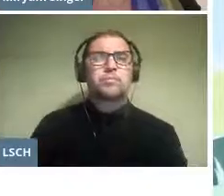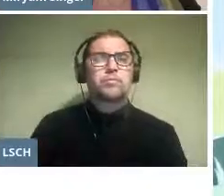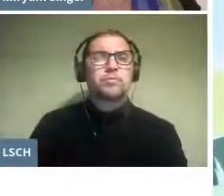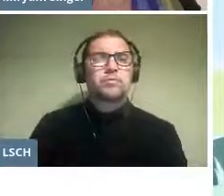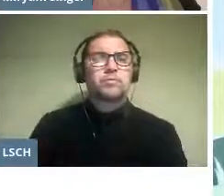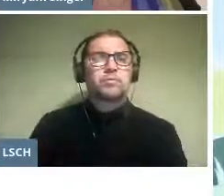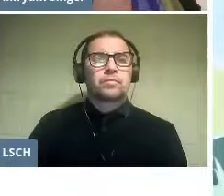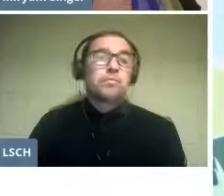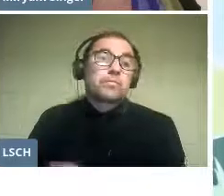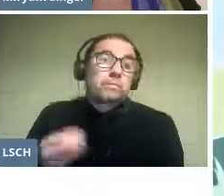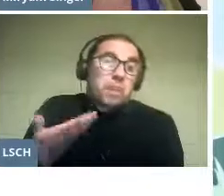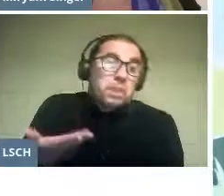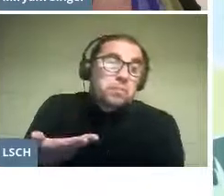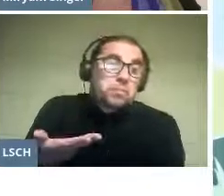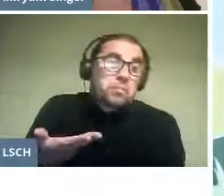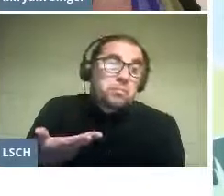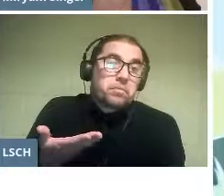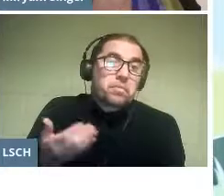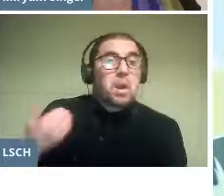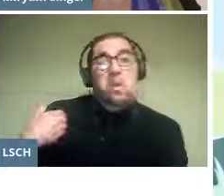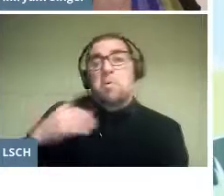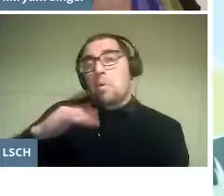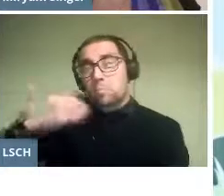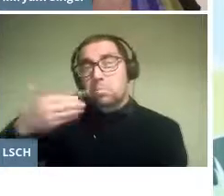Well, maybe I should begin at the beginning.